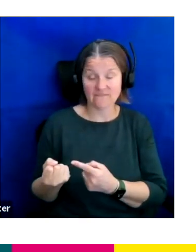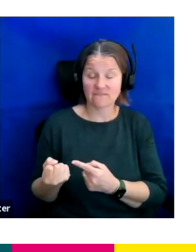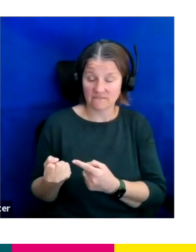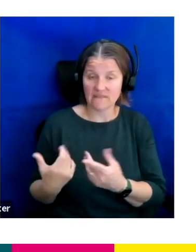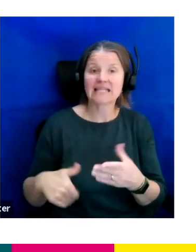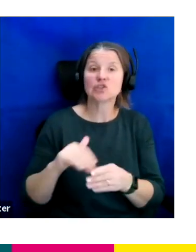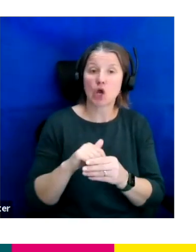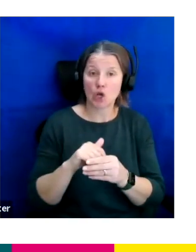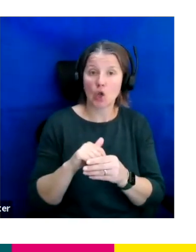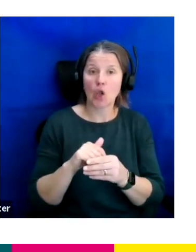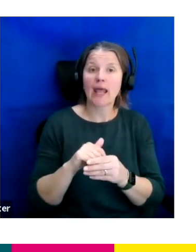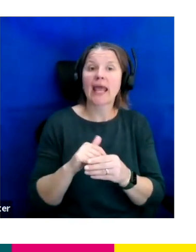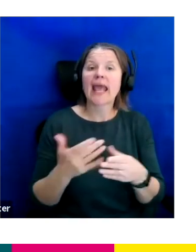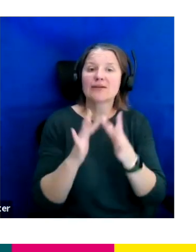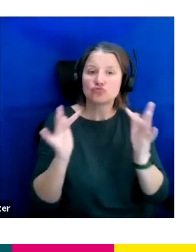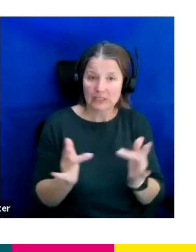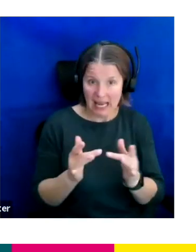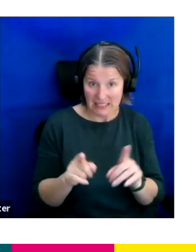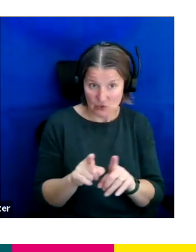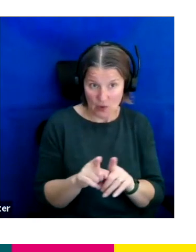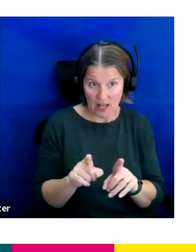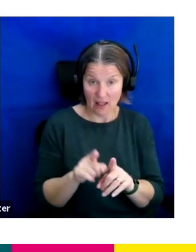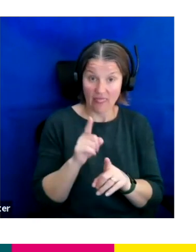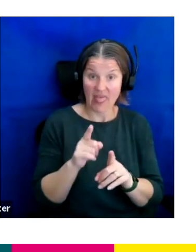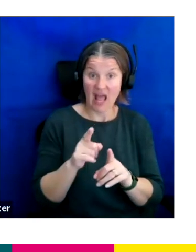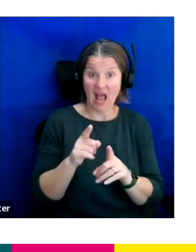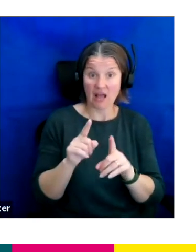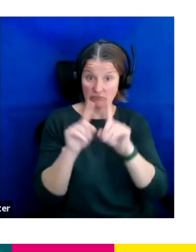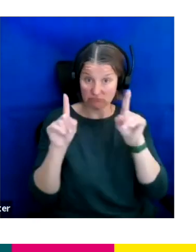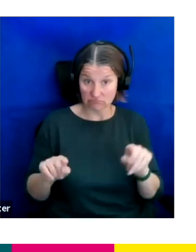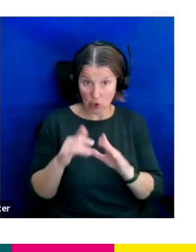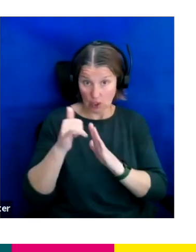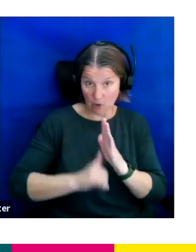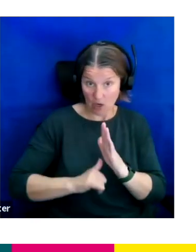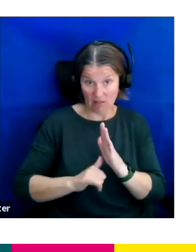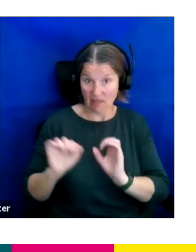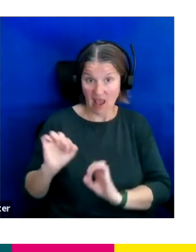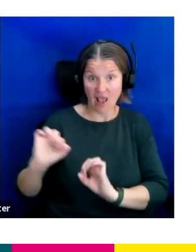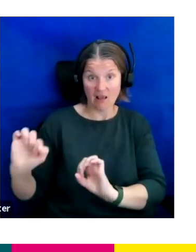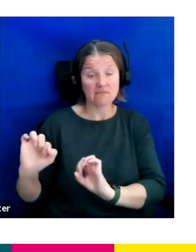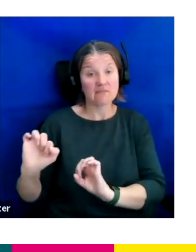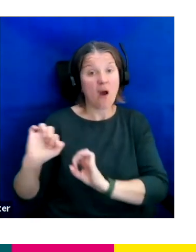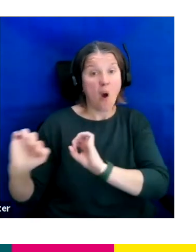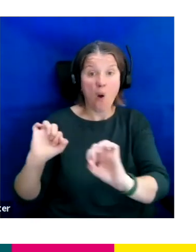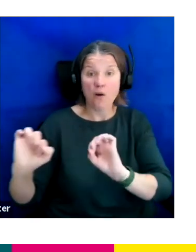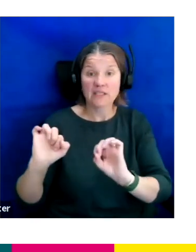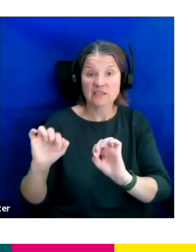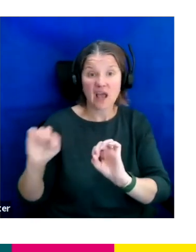This is a document that an individual owns as they move across the business and to empower